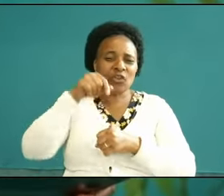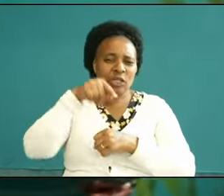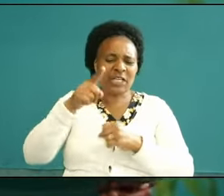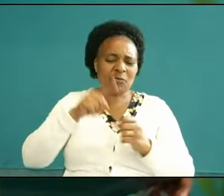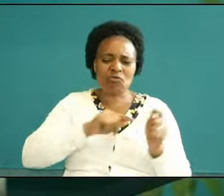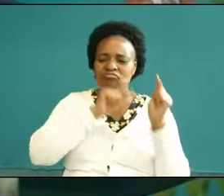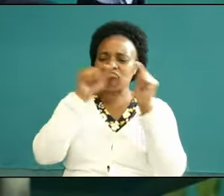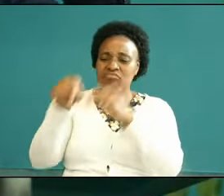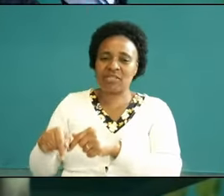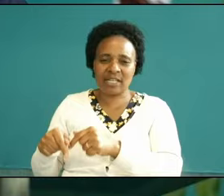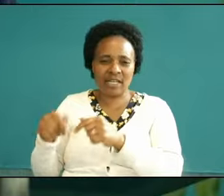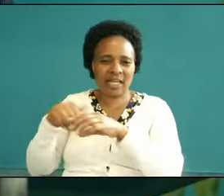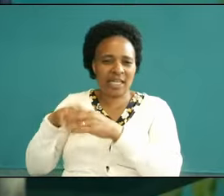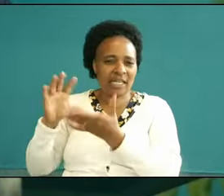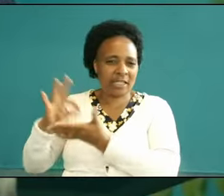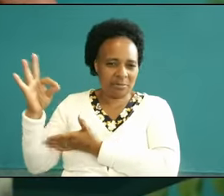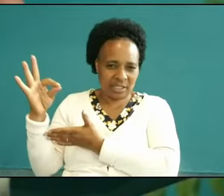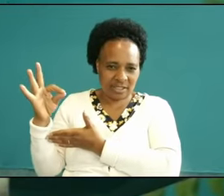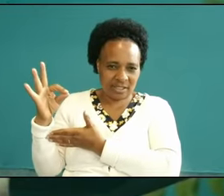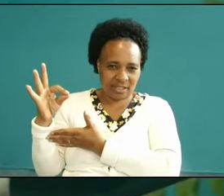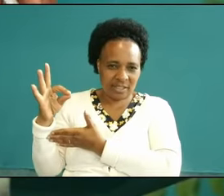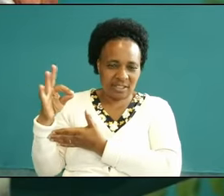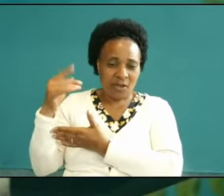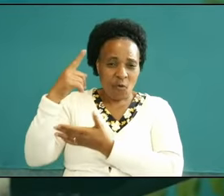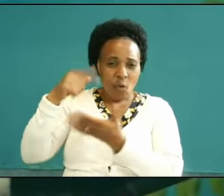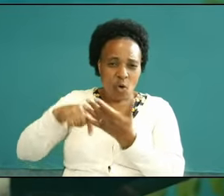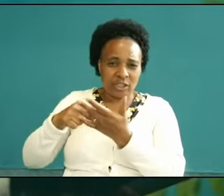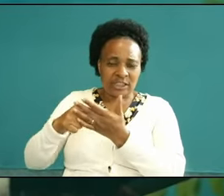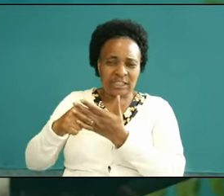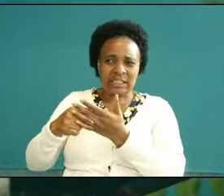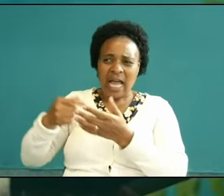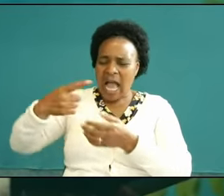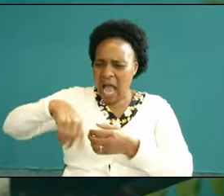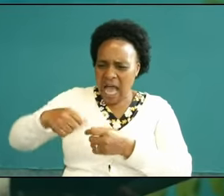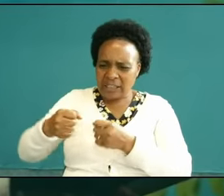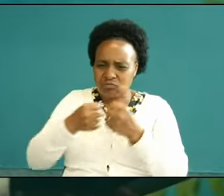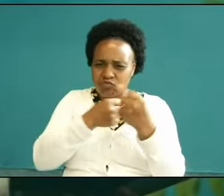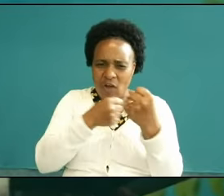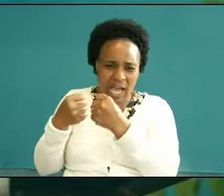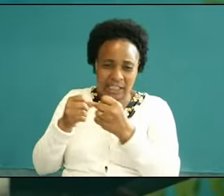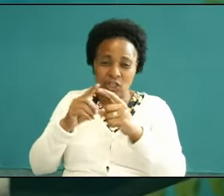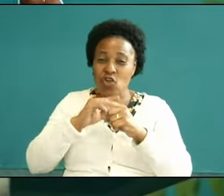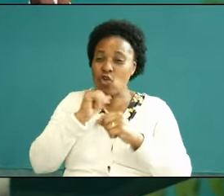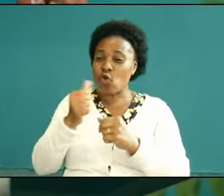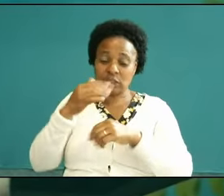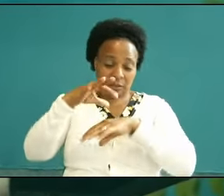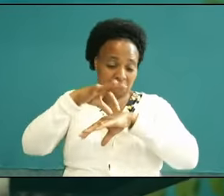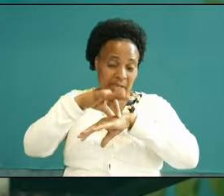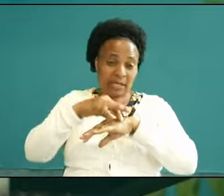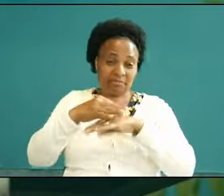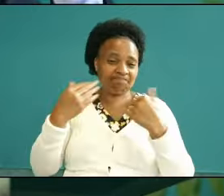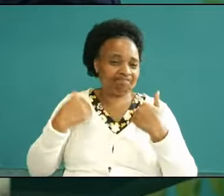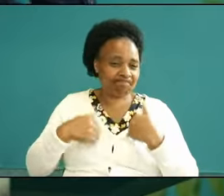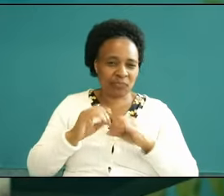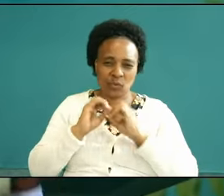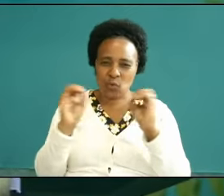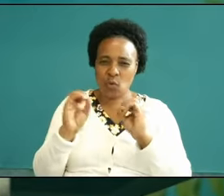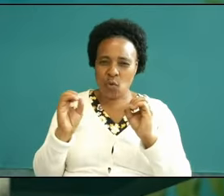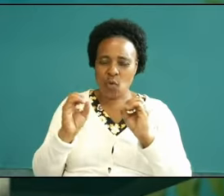verse number four says for the weapons of the we are not aernal but Mighty in God for pulling down